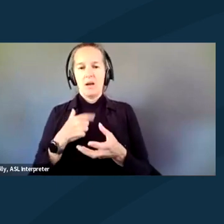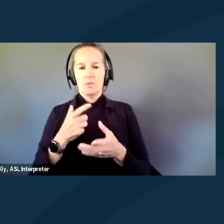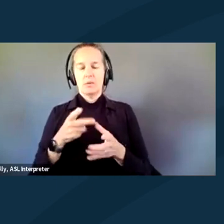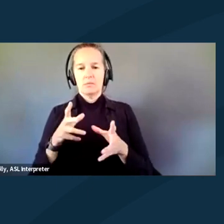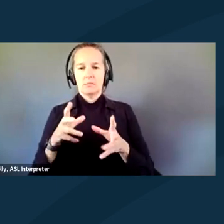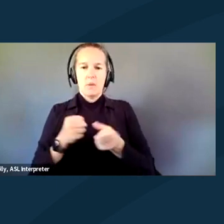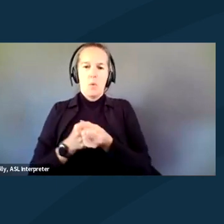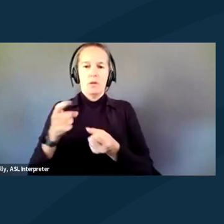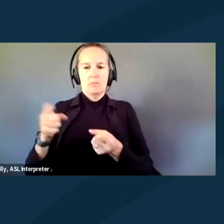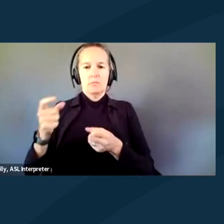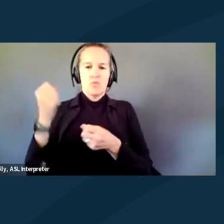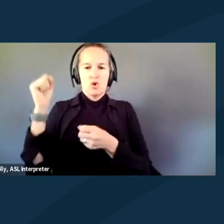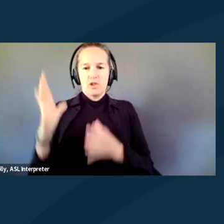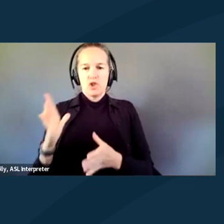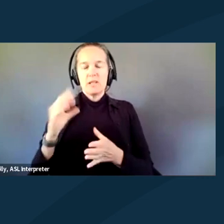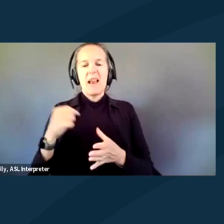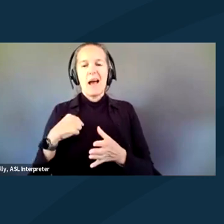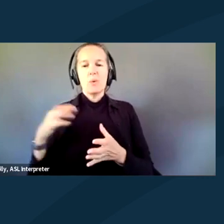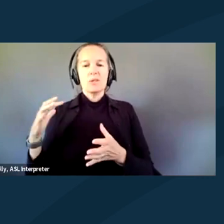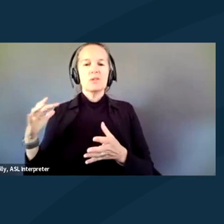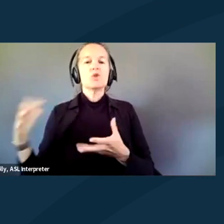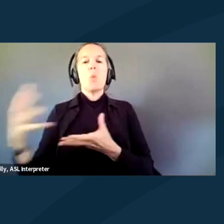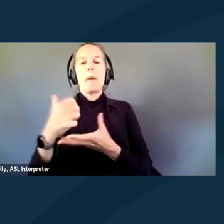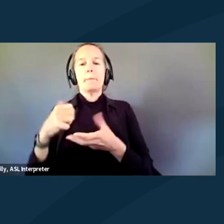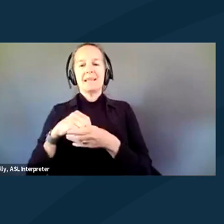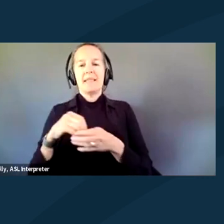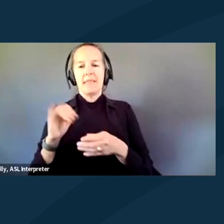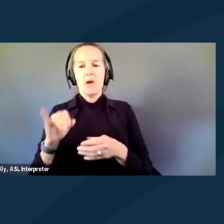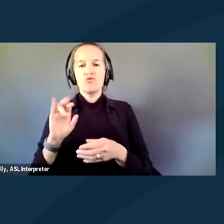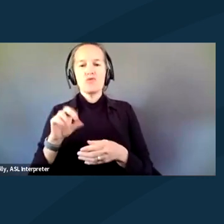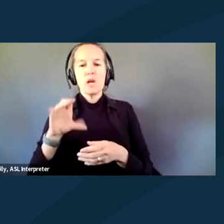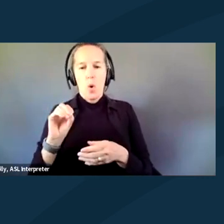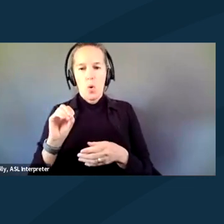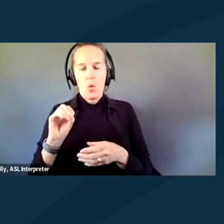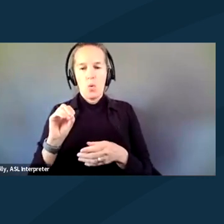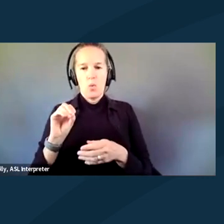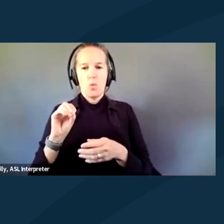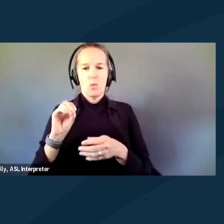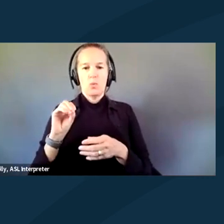I've been swept up in the sweeping Rico indictment that's targeting 61 people.